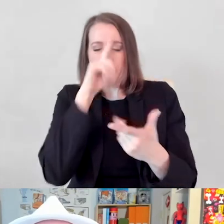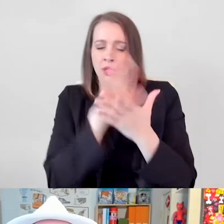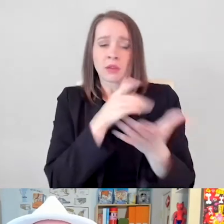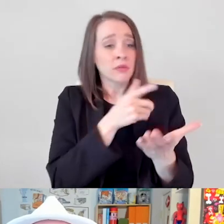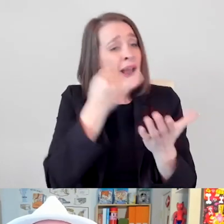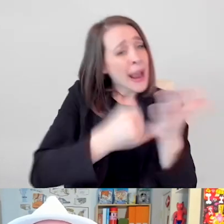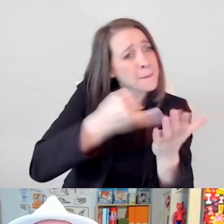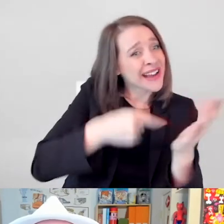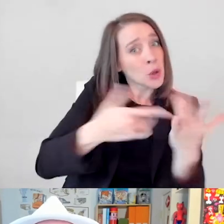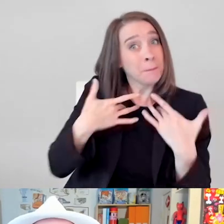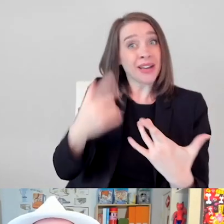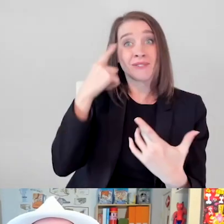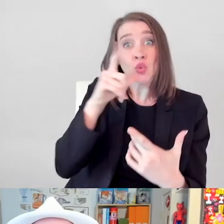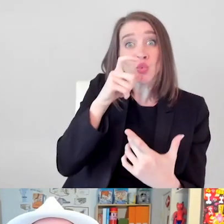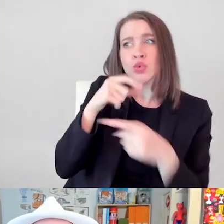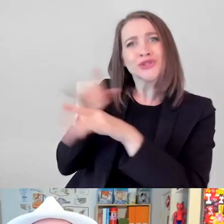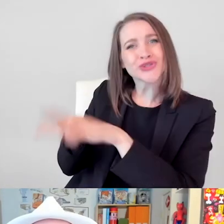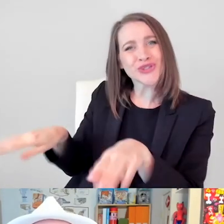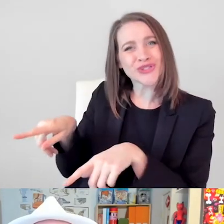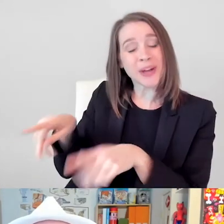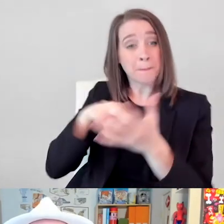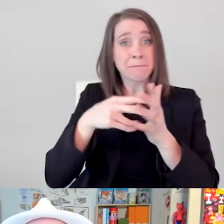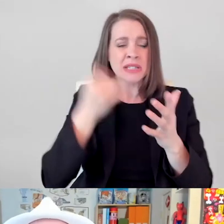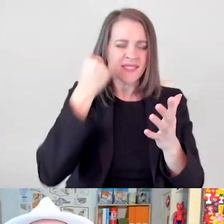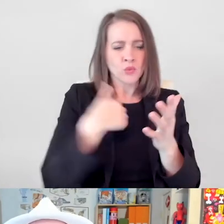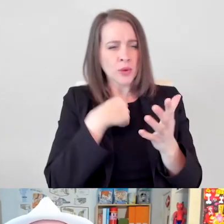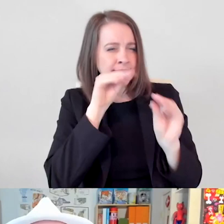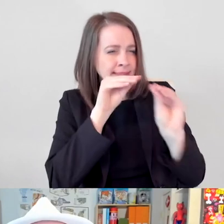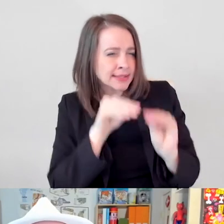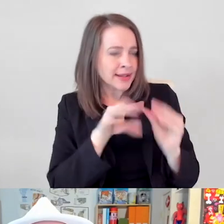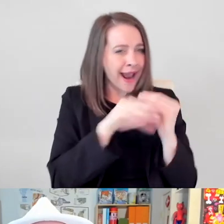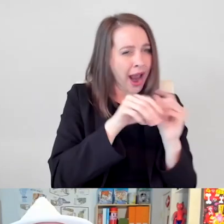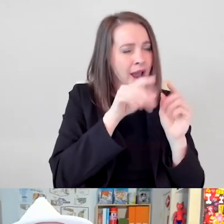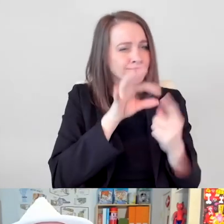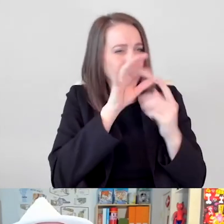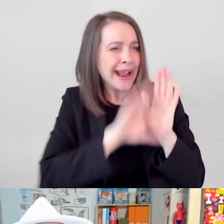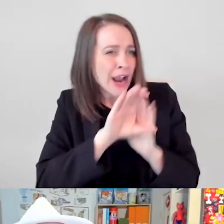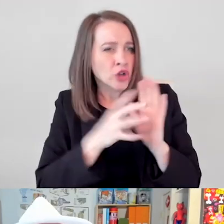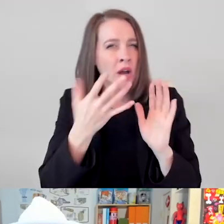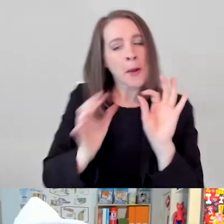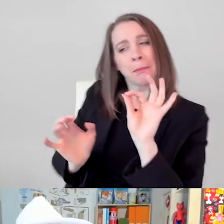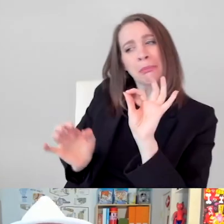a lot of it is for children. So when you plant those seeds and you basically